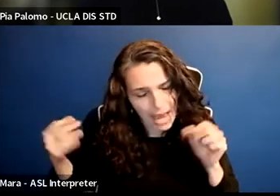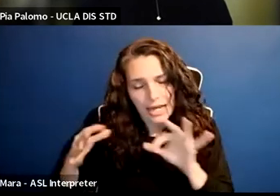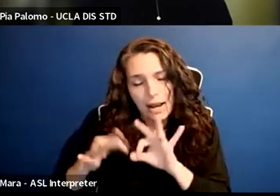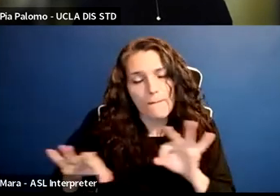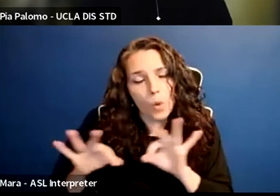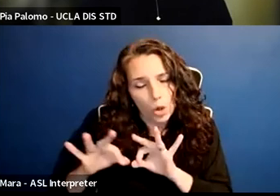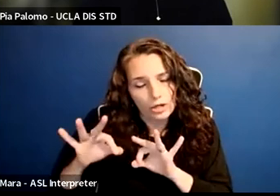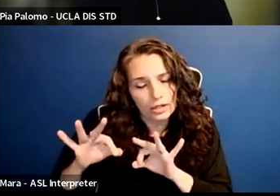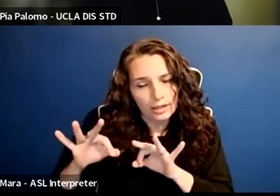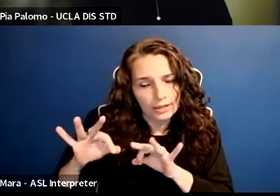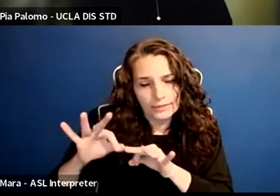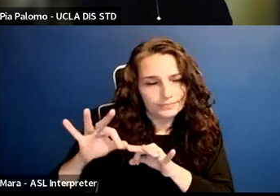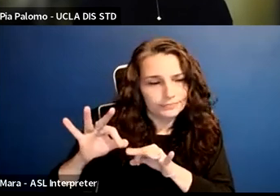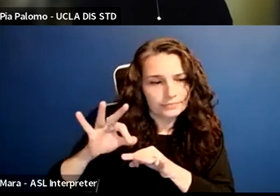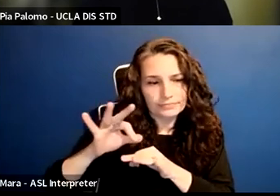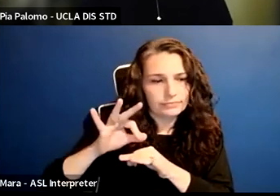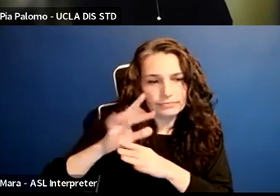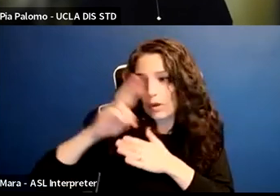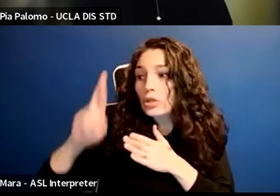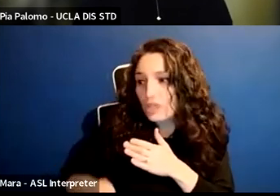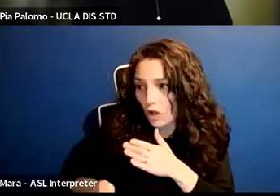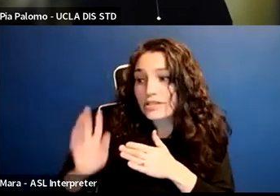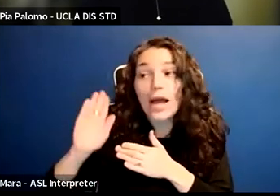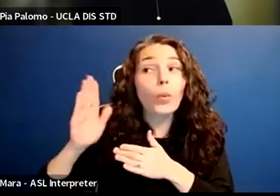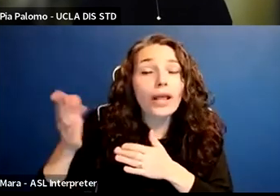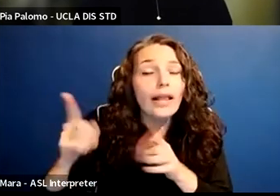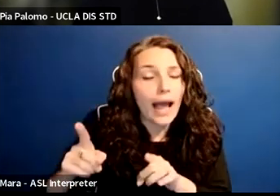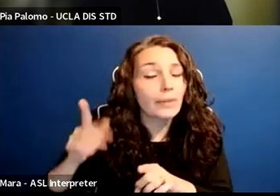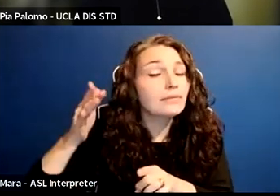but some of the issues that you are raising go beyond that,